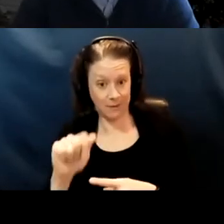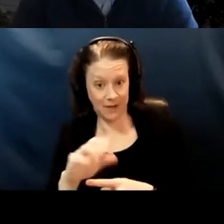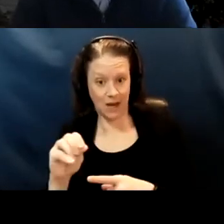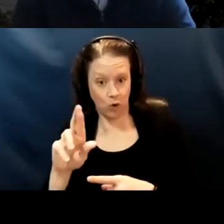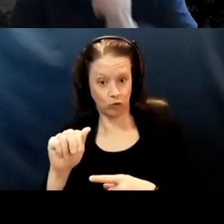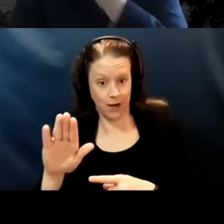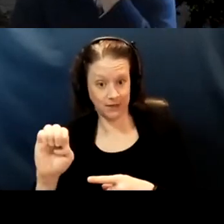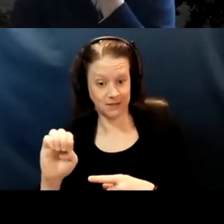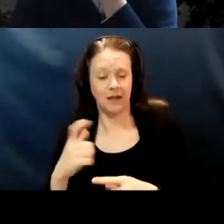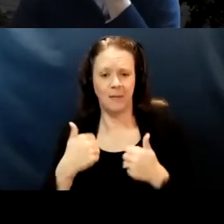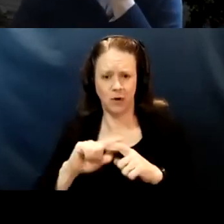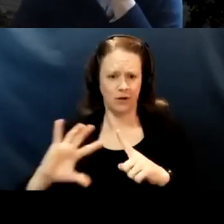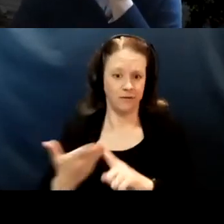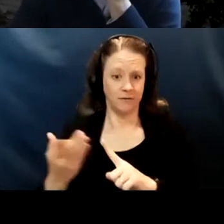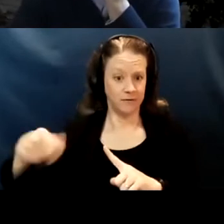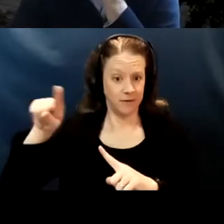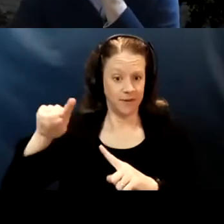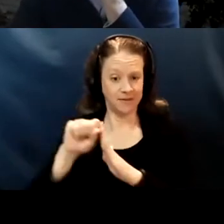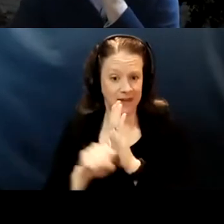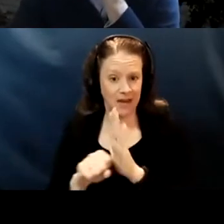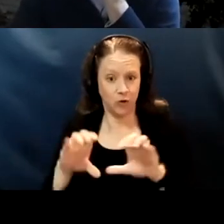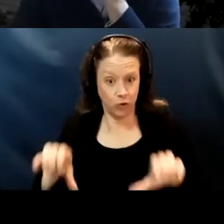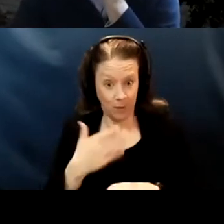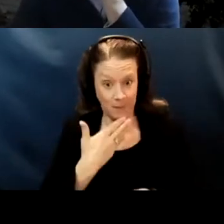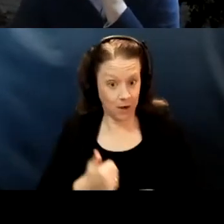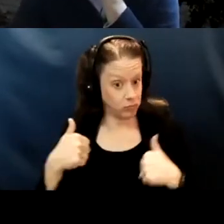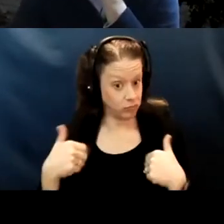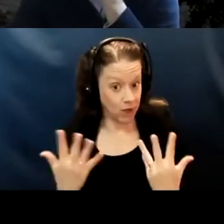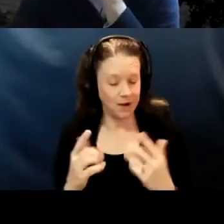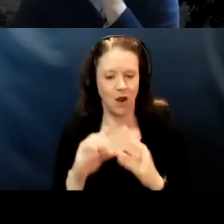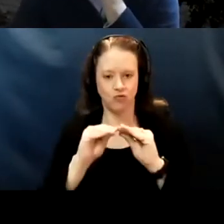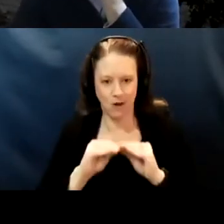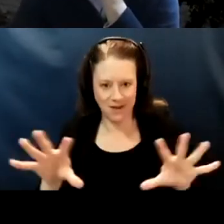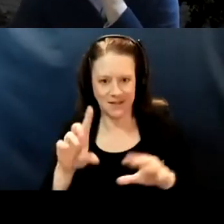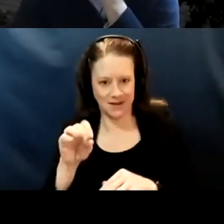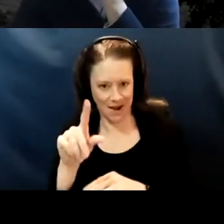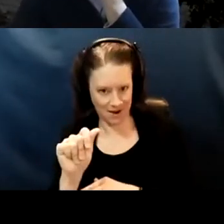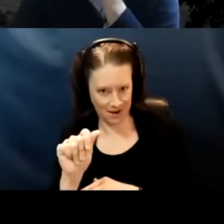to do a better job of in CVAC meetings is releasing data. The data that's currently released